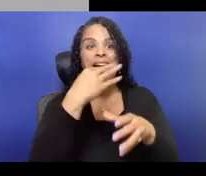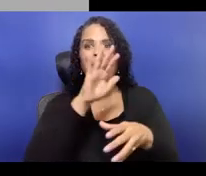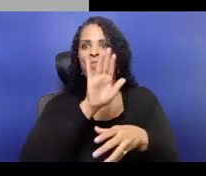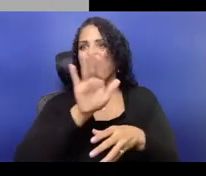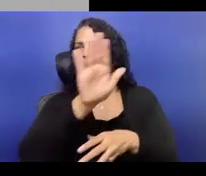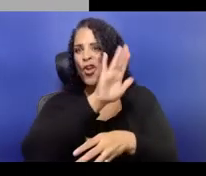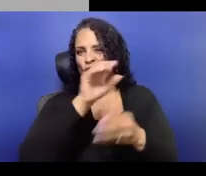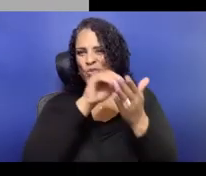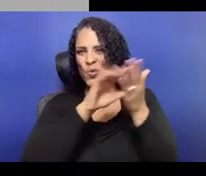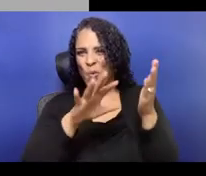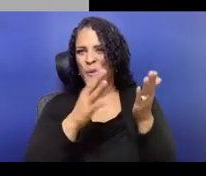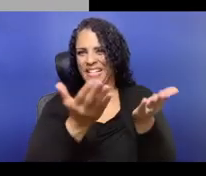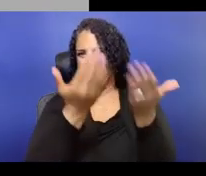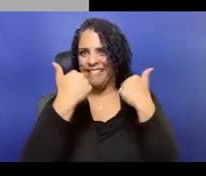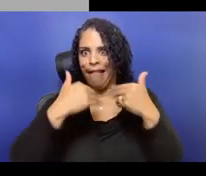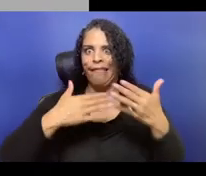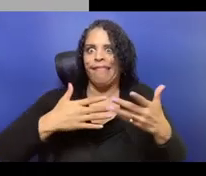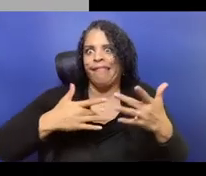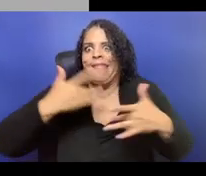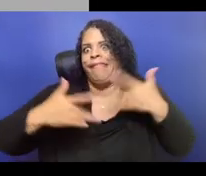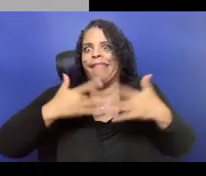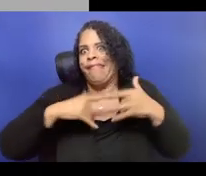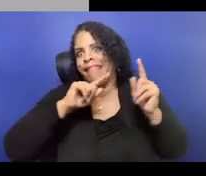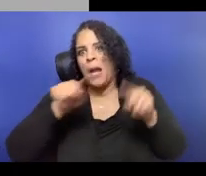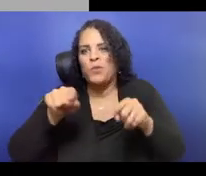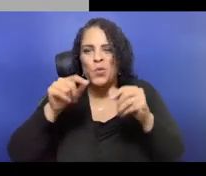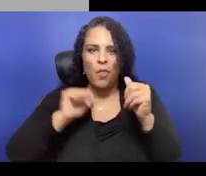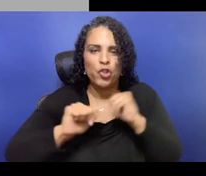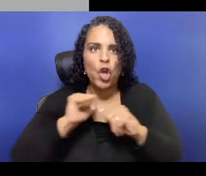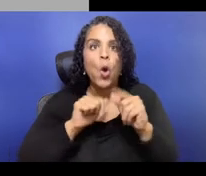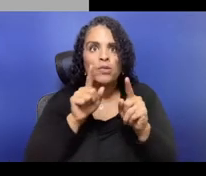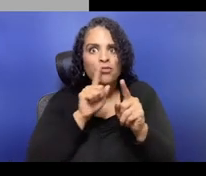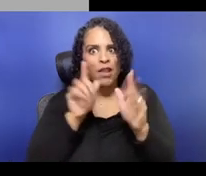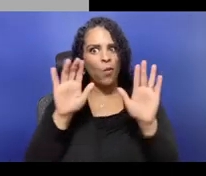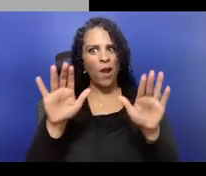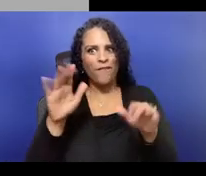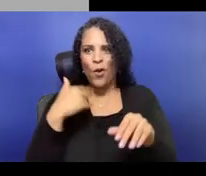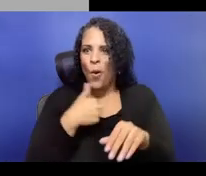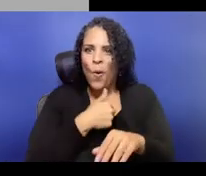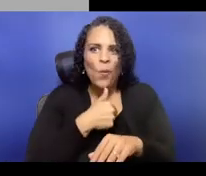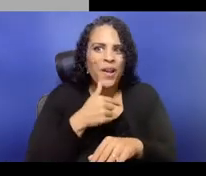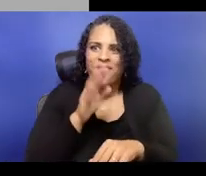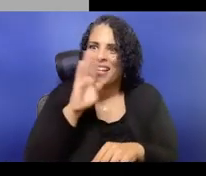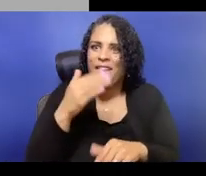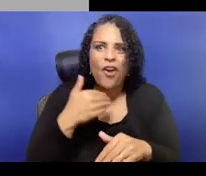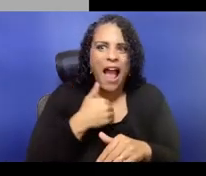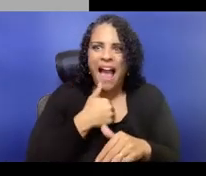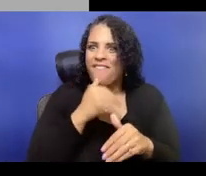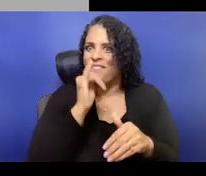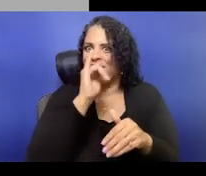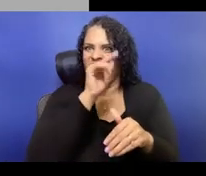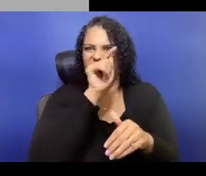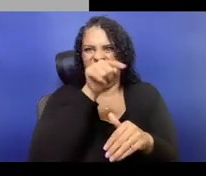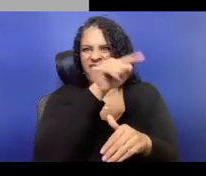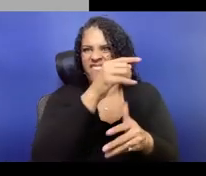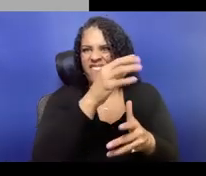that a lot of other theaters have been doing. And so we had been bumping up against the kind of,